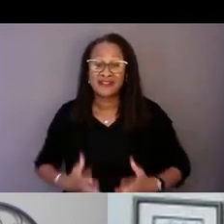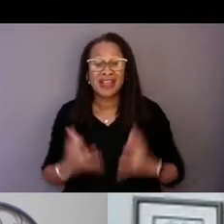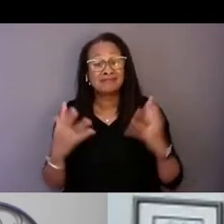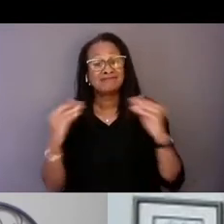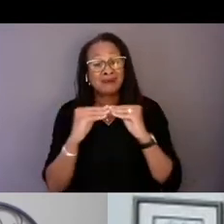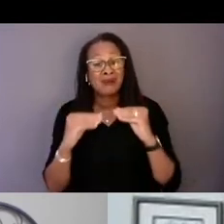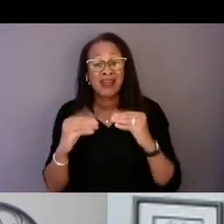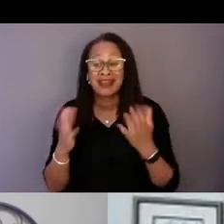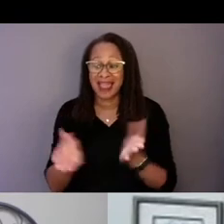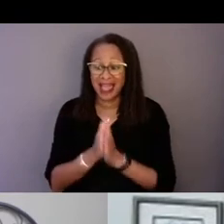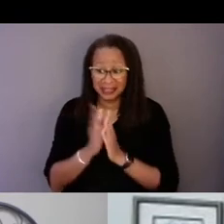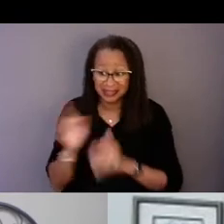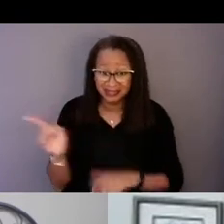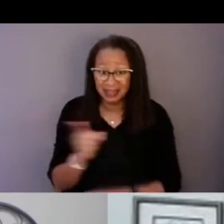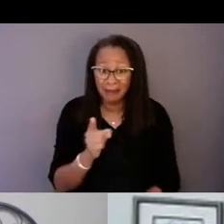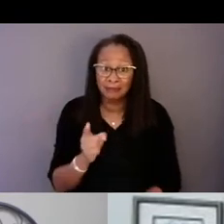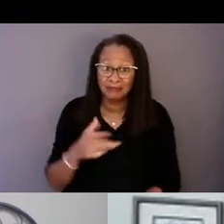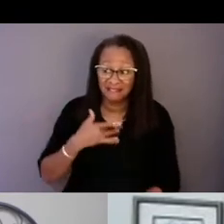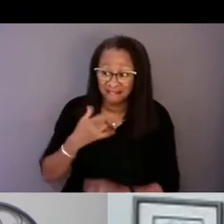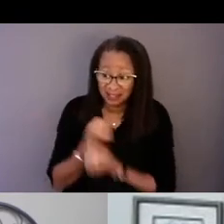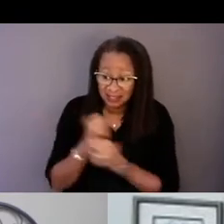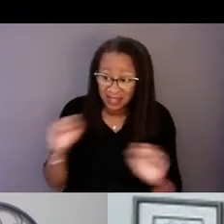Do you feel this is a service for you?"